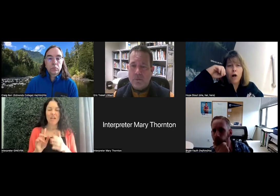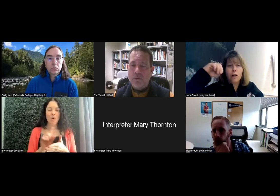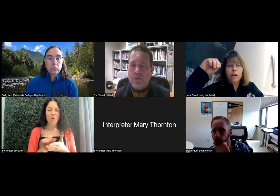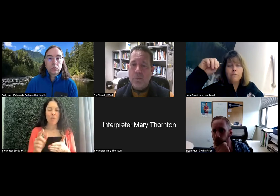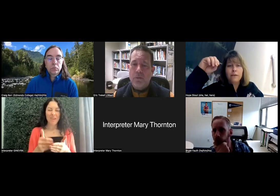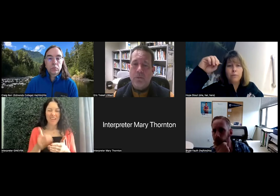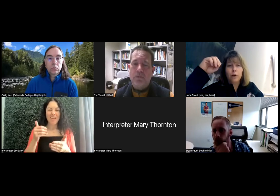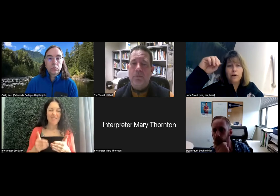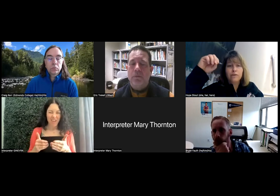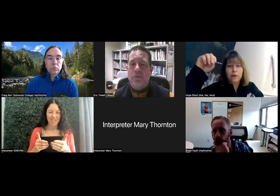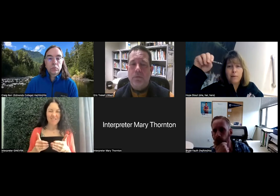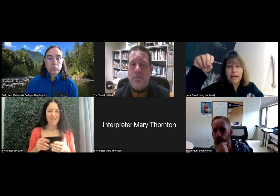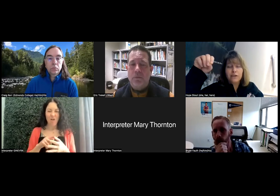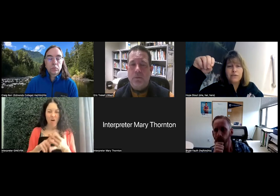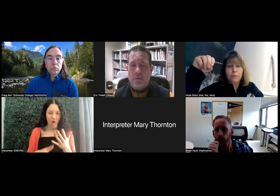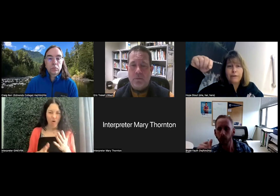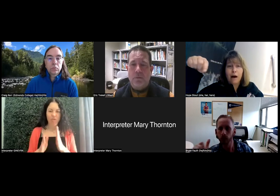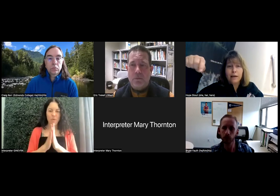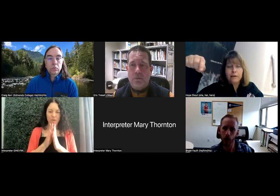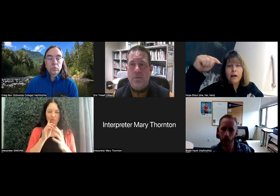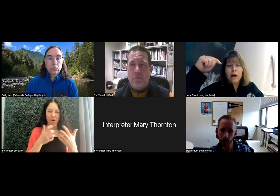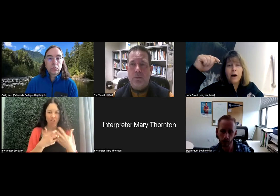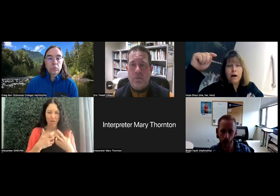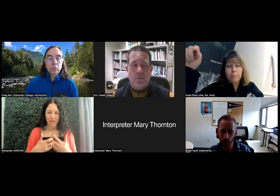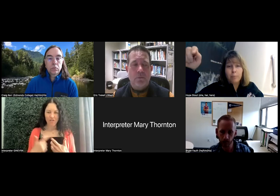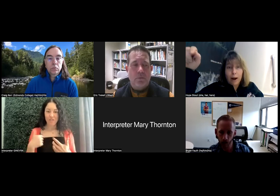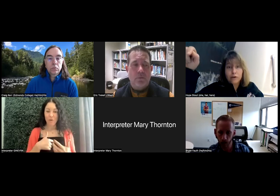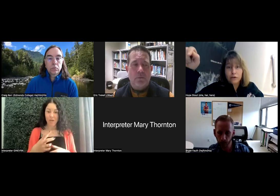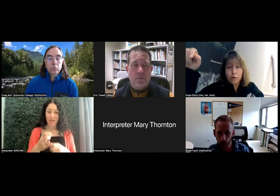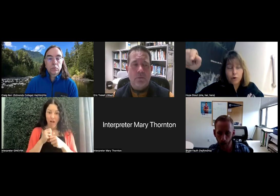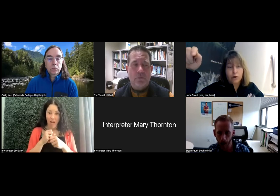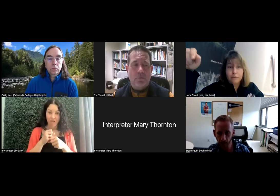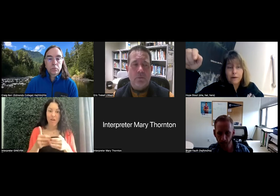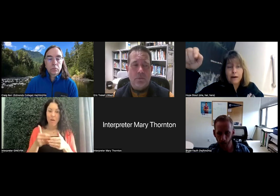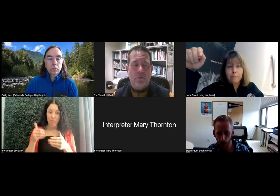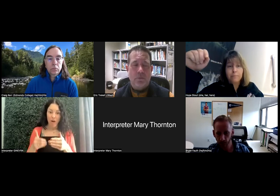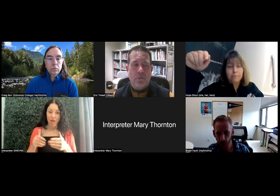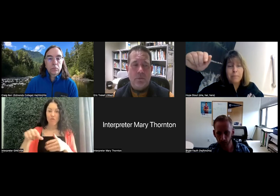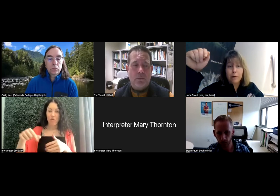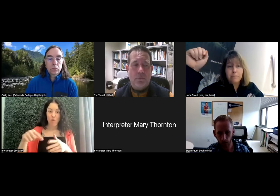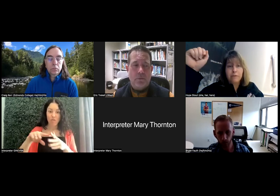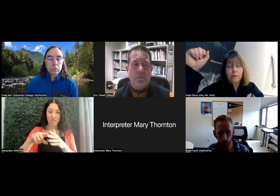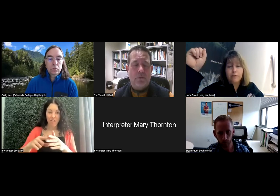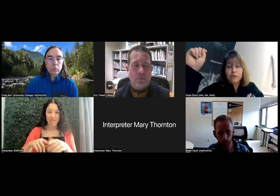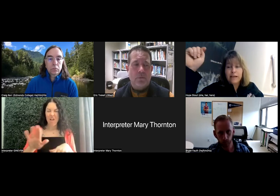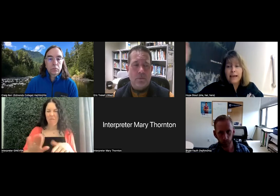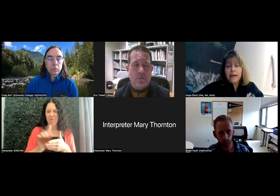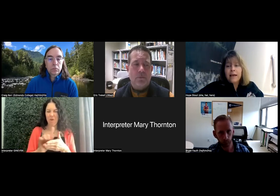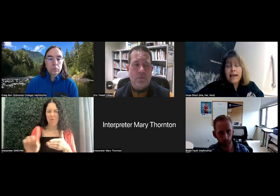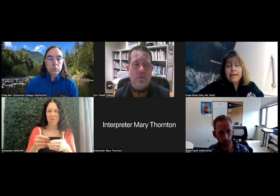all of the requests for accommodations that we've gotten prior to the quarter, about a week before the first day.